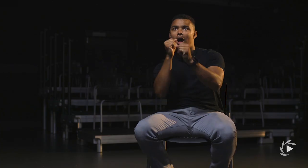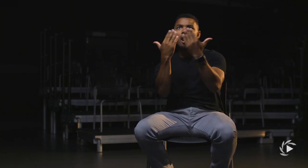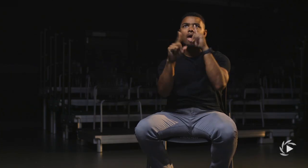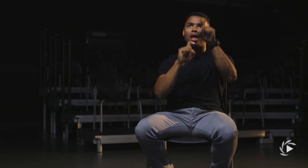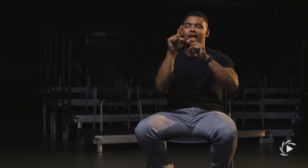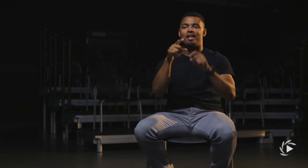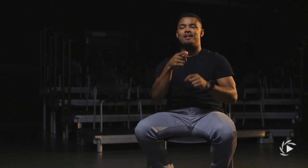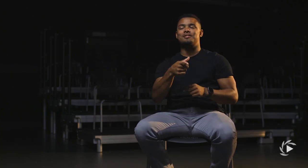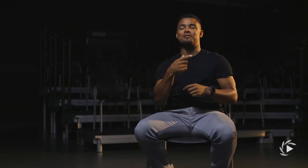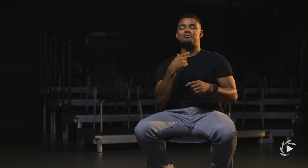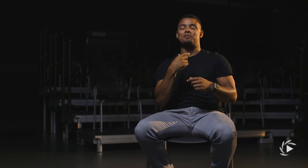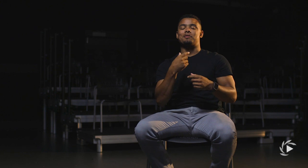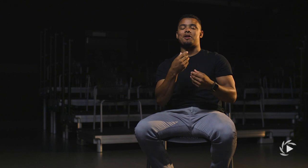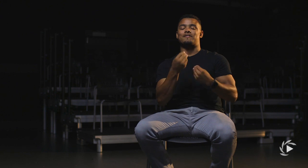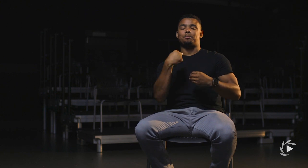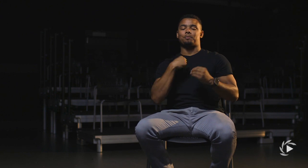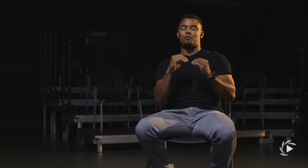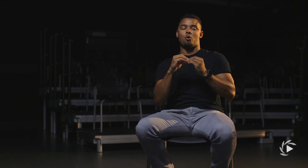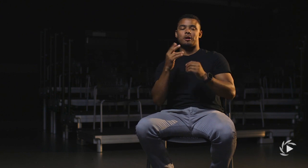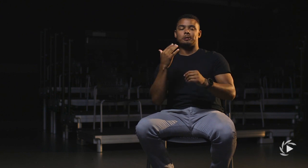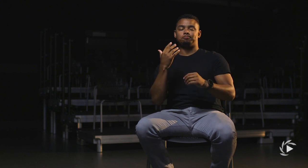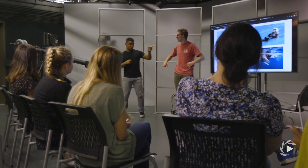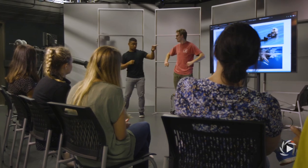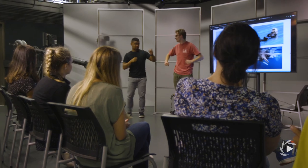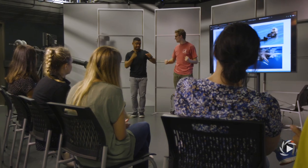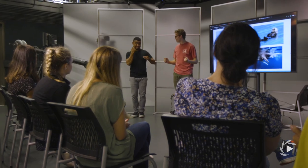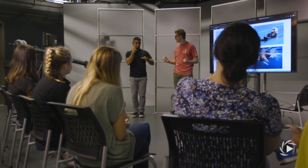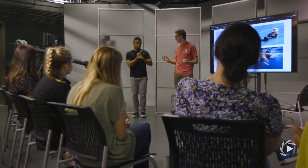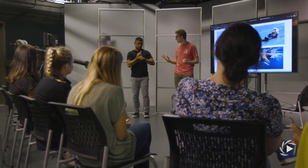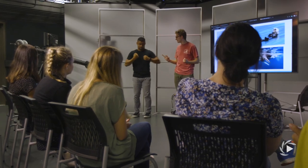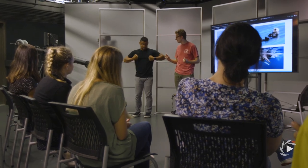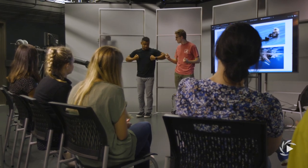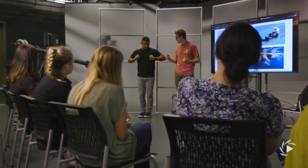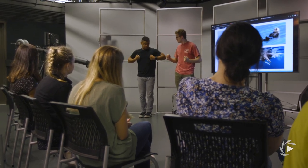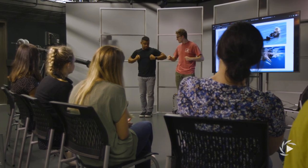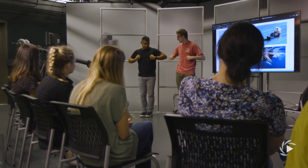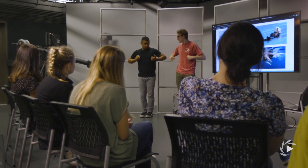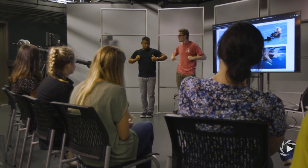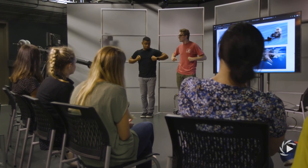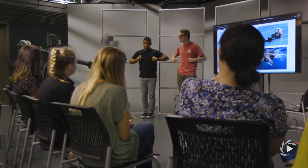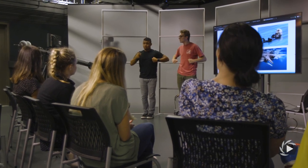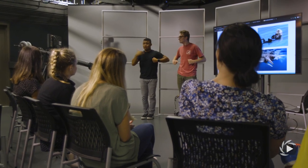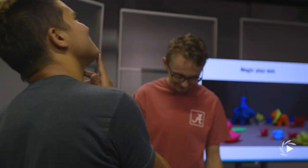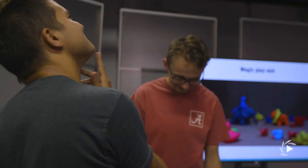Really, their fascination and their passion and inquisition just really gives me fuel.